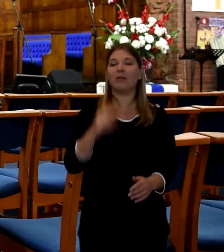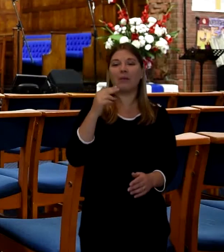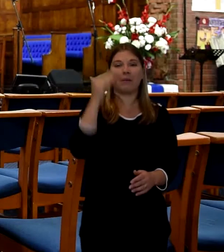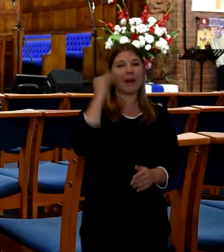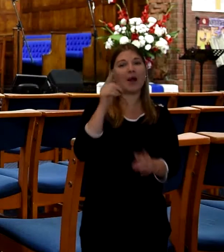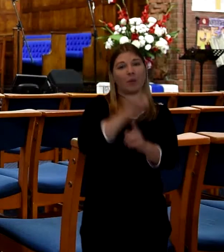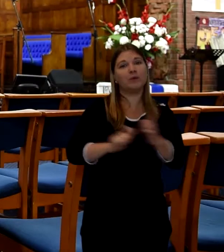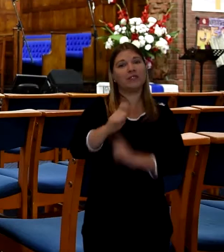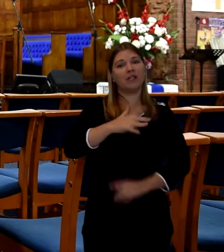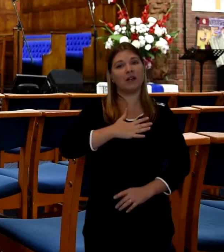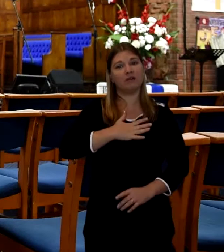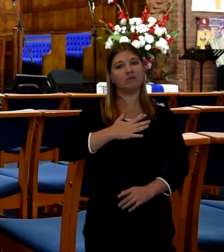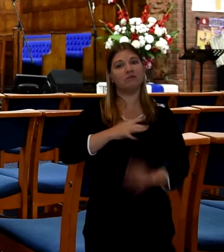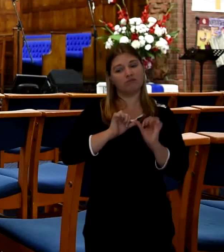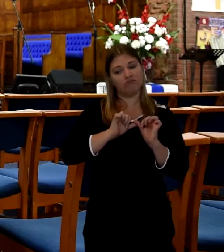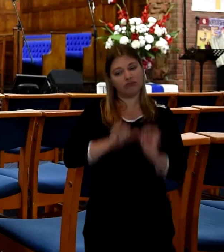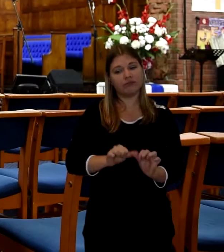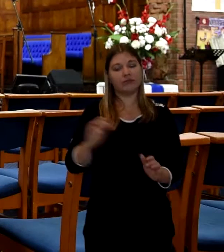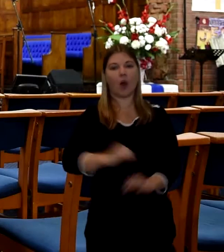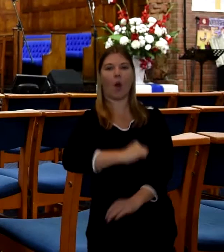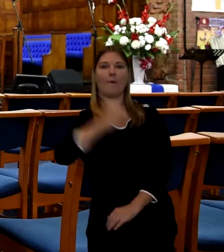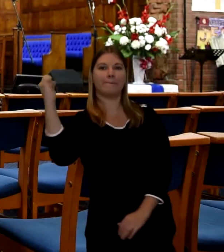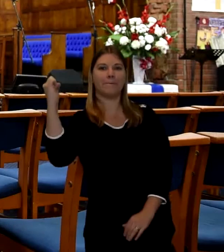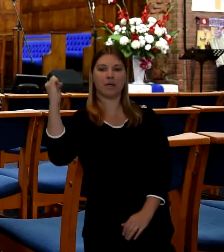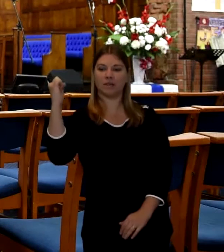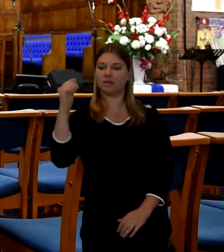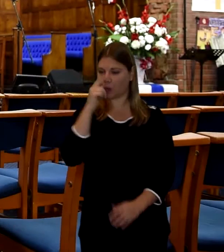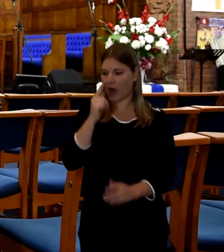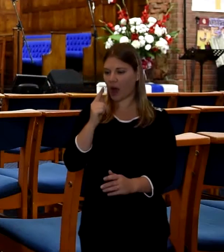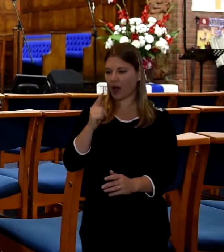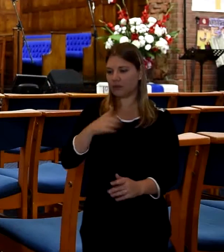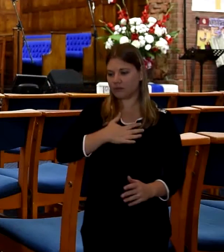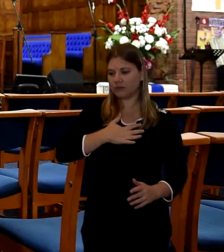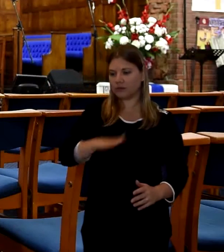And as Black people we don't just bring our loved ones to the cemetery and walk away from them.